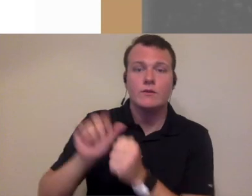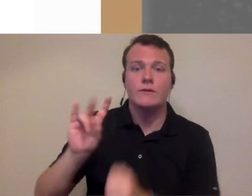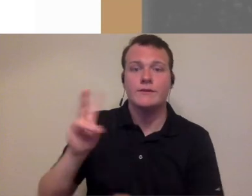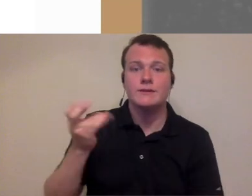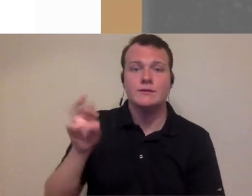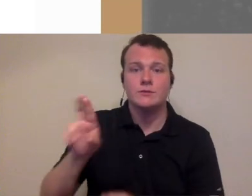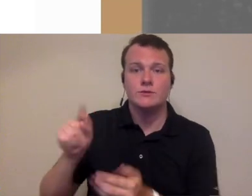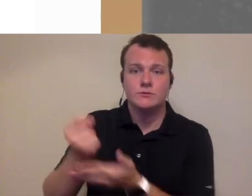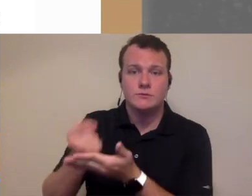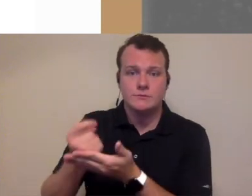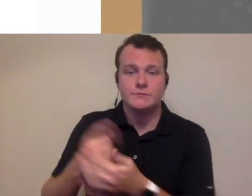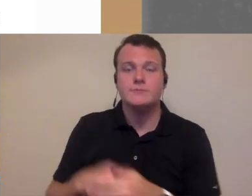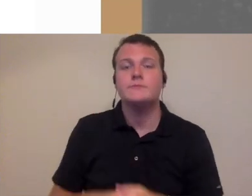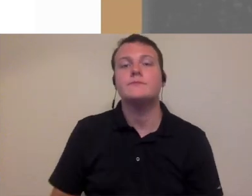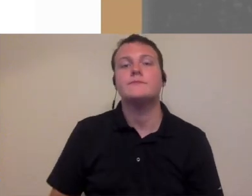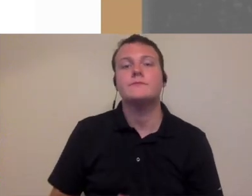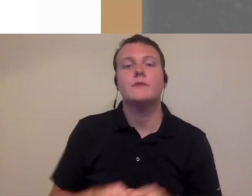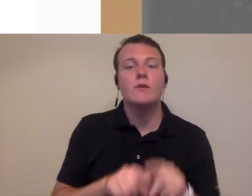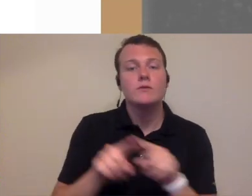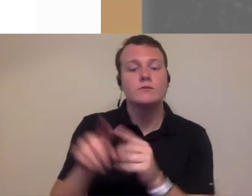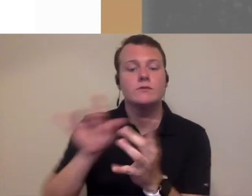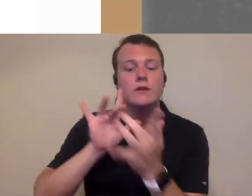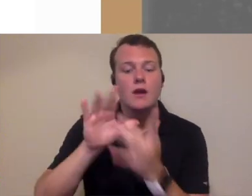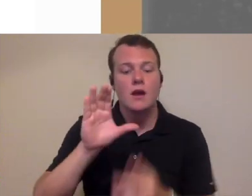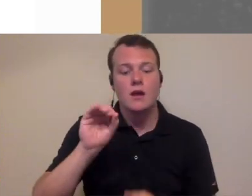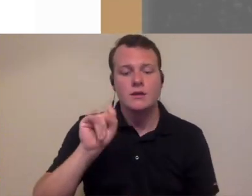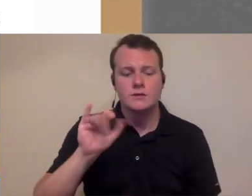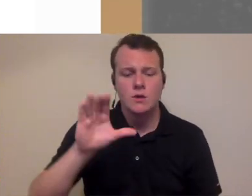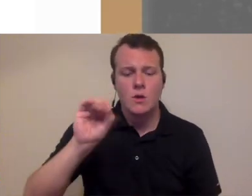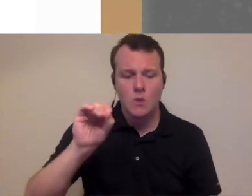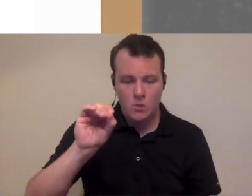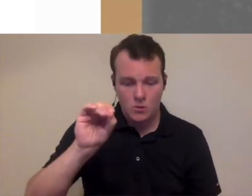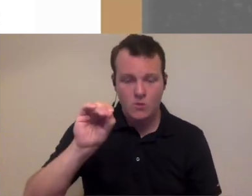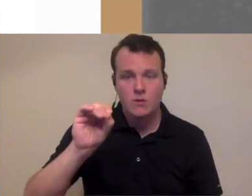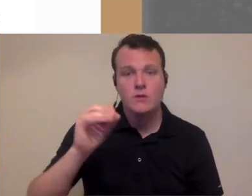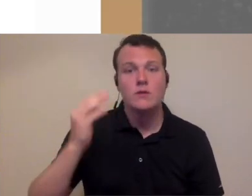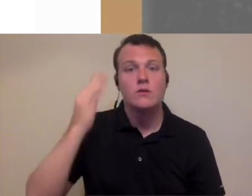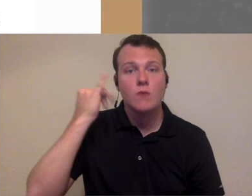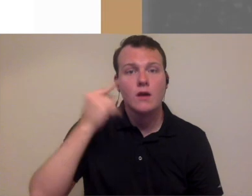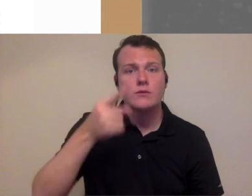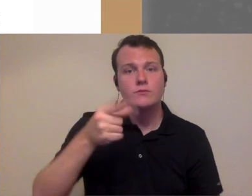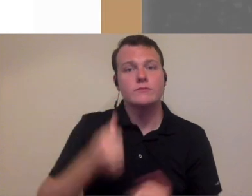treatment you also want to spend some time reaching out to Costco because you